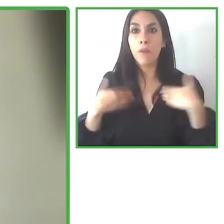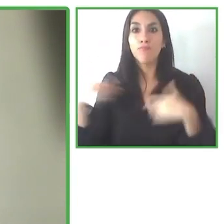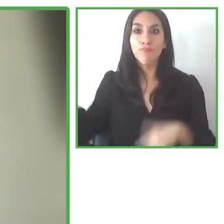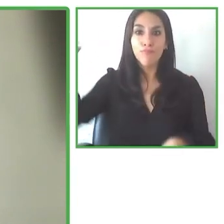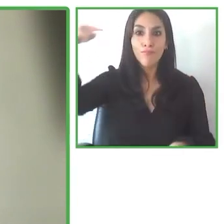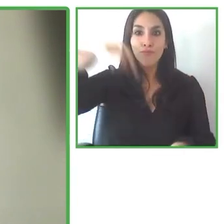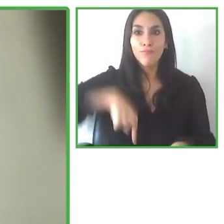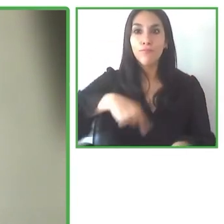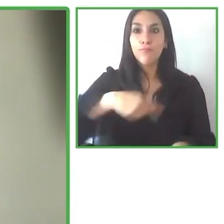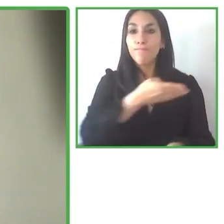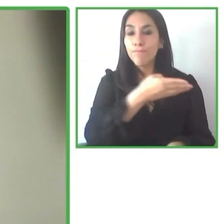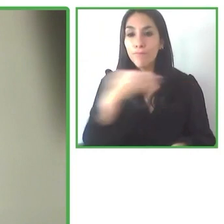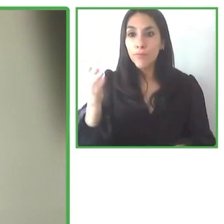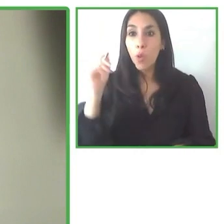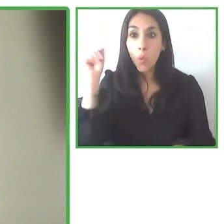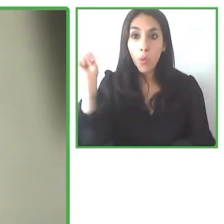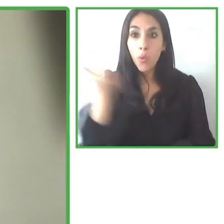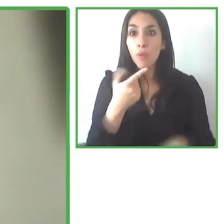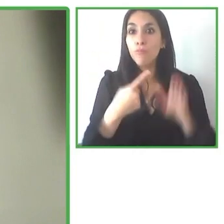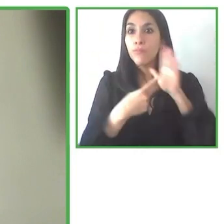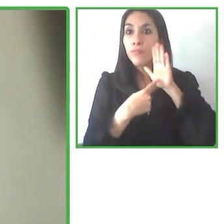to tell you a little bit about our own experience